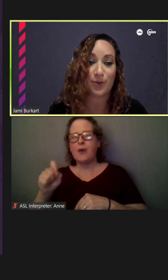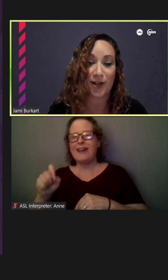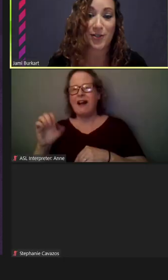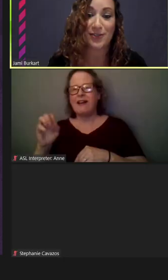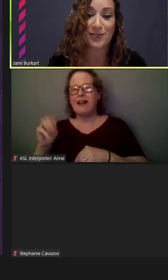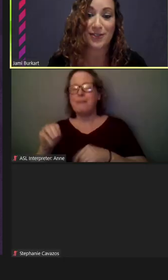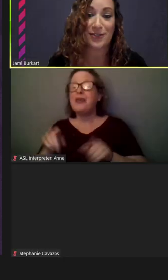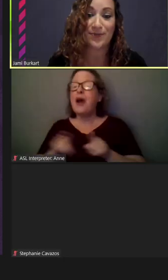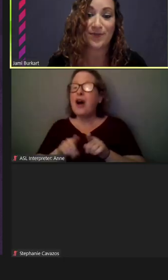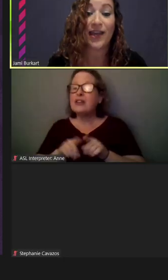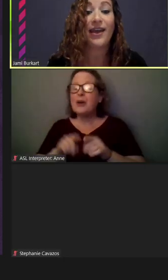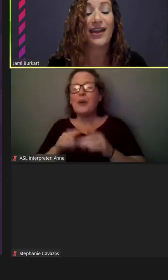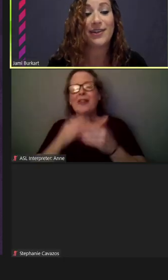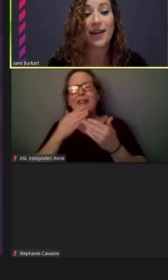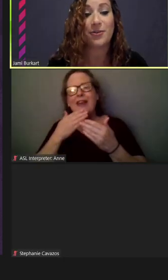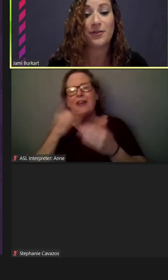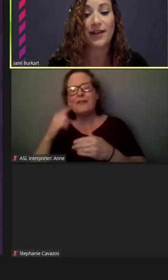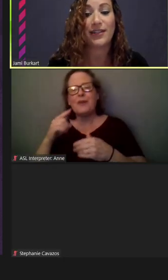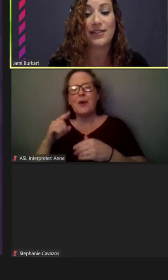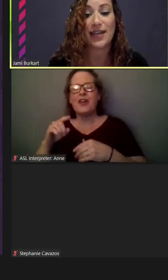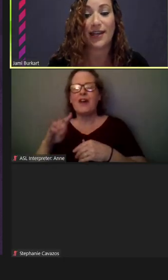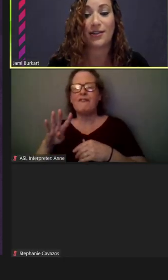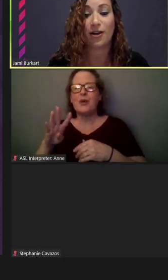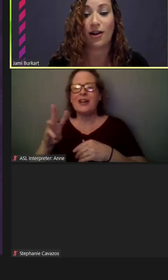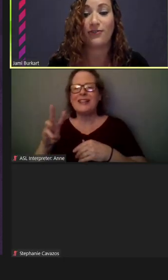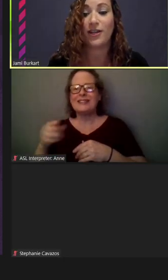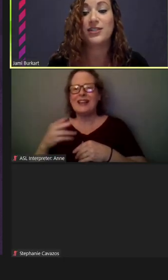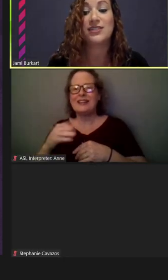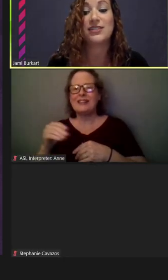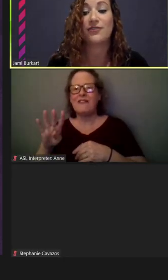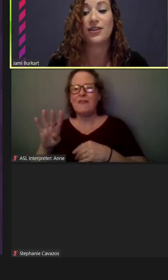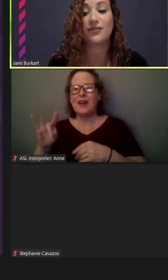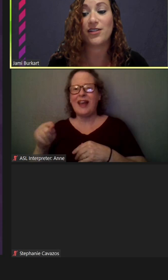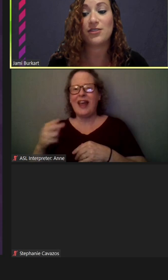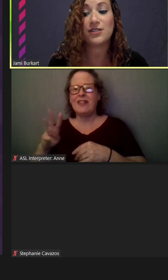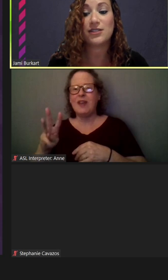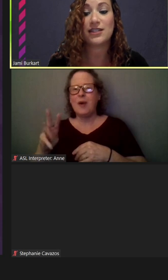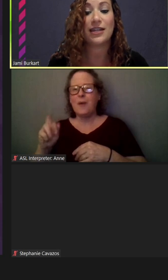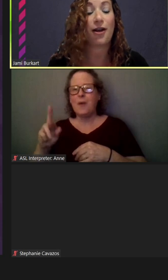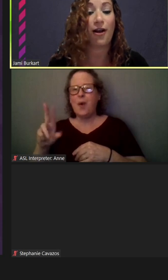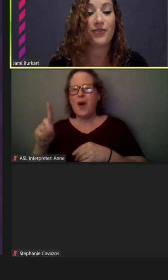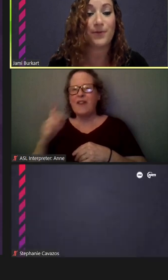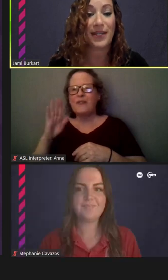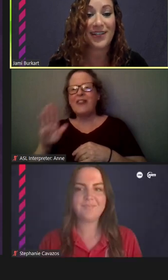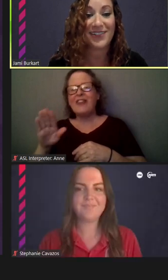this project, and now I'd like to hand it off to Stephanie Cavazos to kick off the meeting.